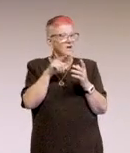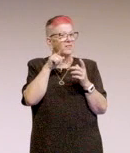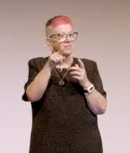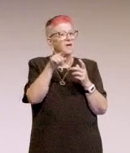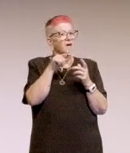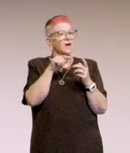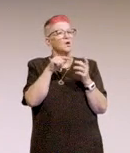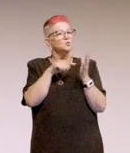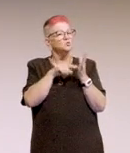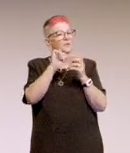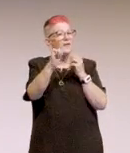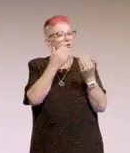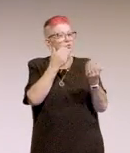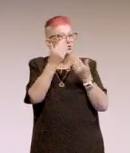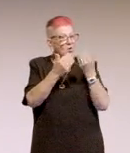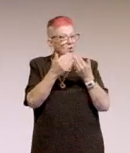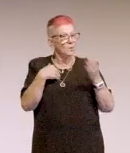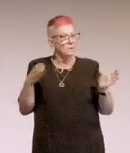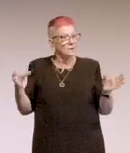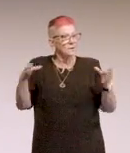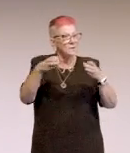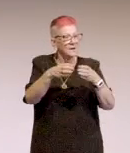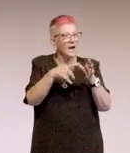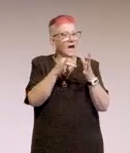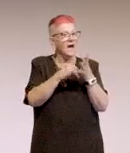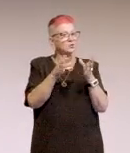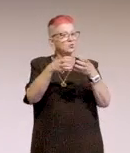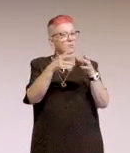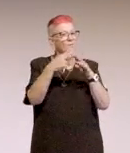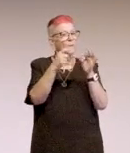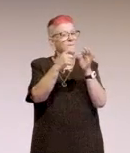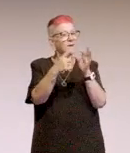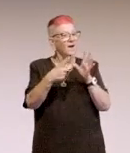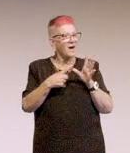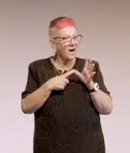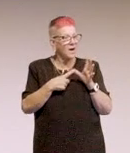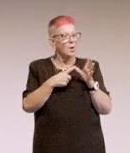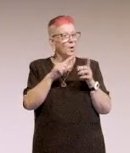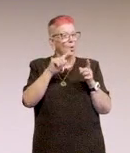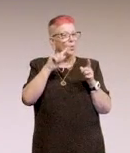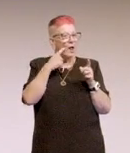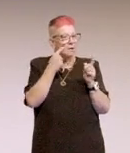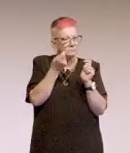And then we come together as a group of BAs and go through and tweak those.